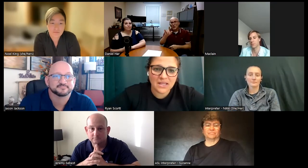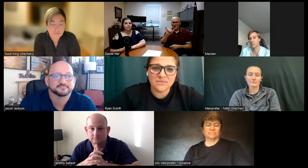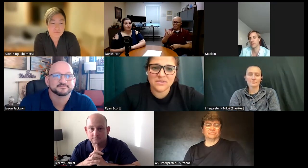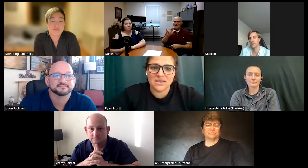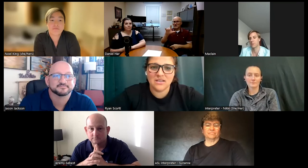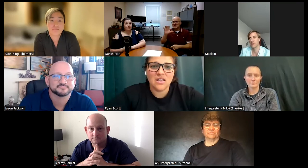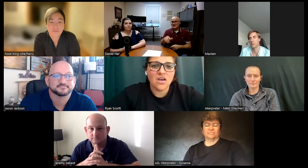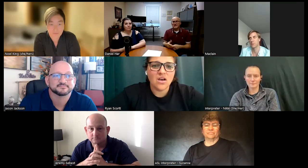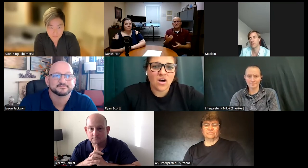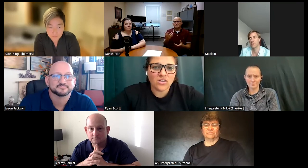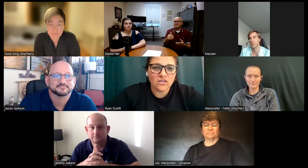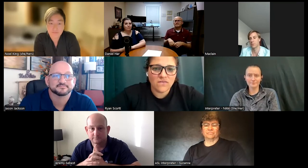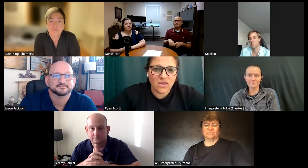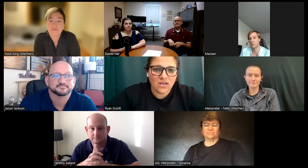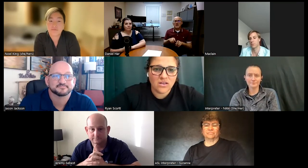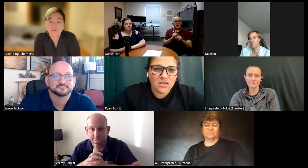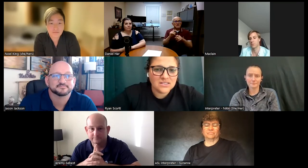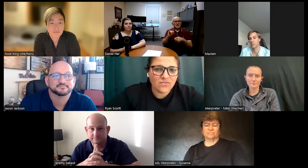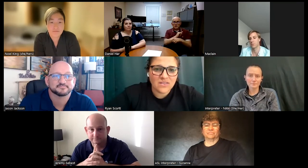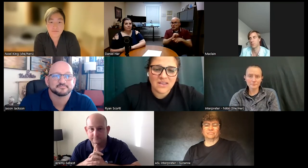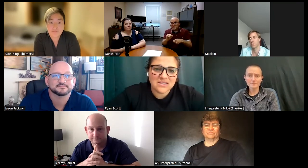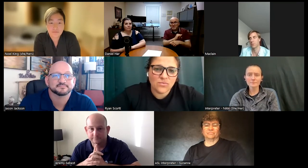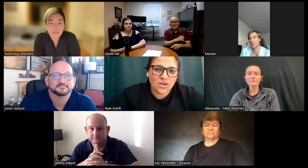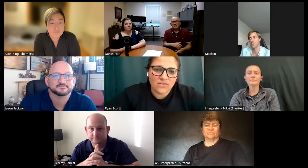Leadership camps and all of the different things that we all find